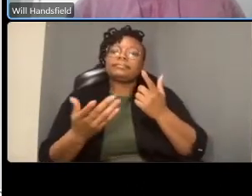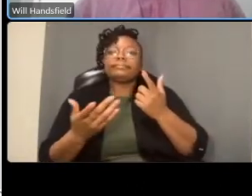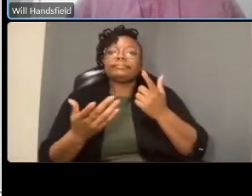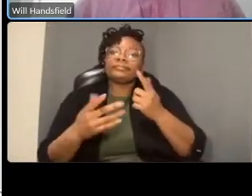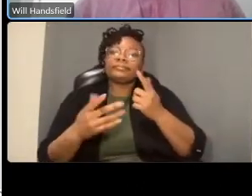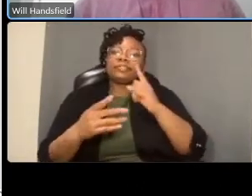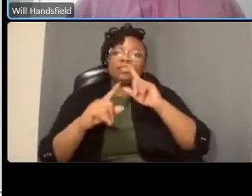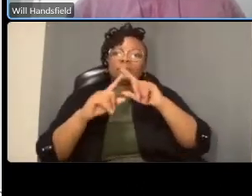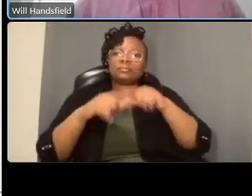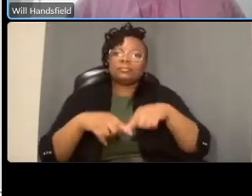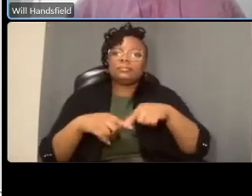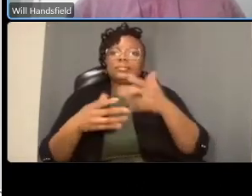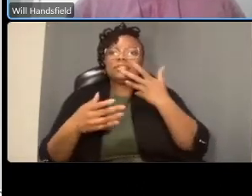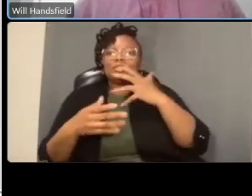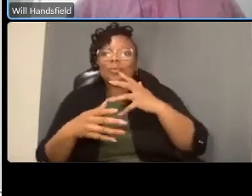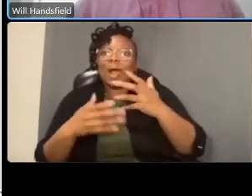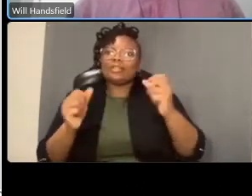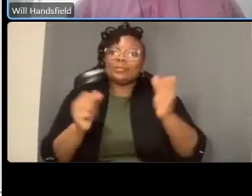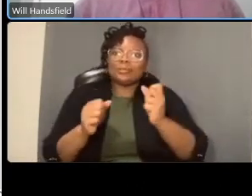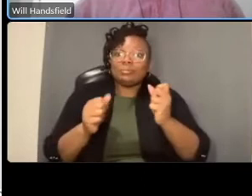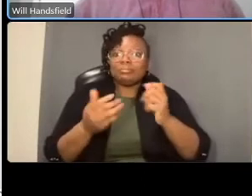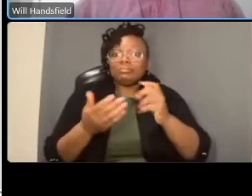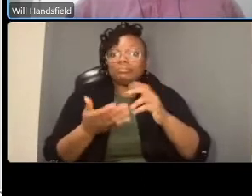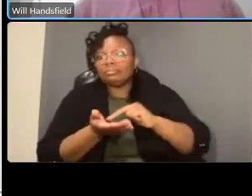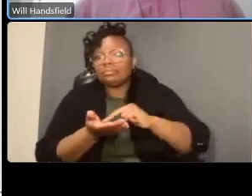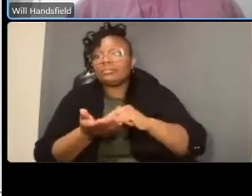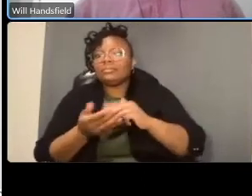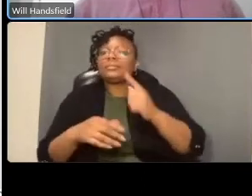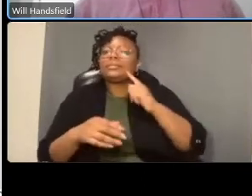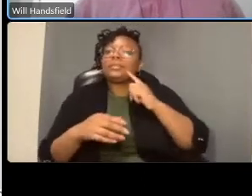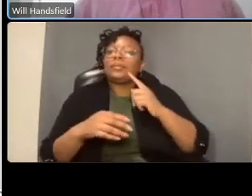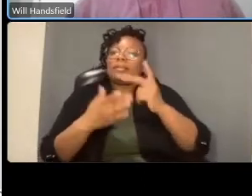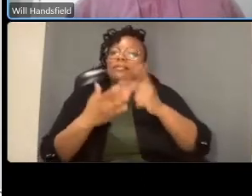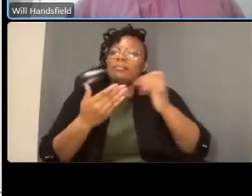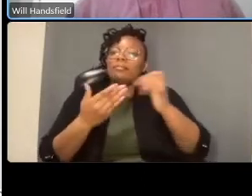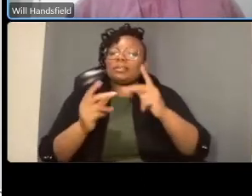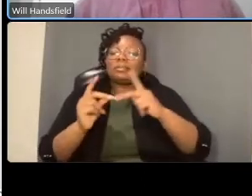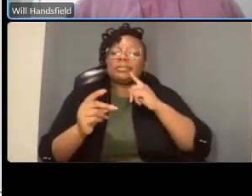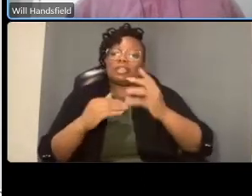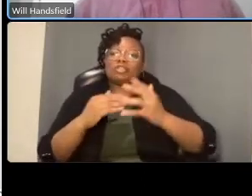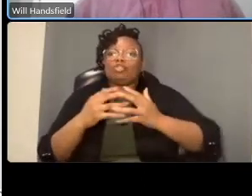cyclists you don't want to do the project it's not going to accommodate anybody certainly there's a